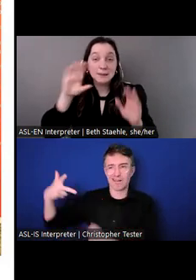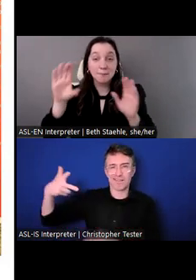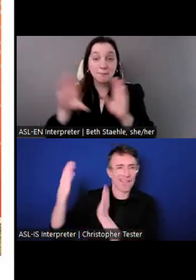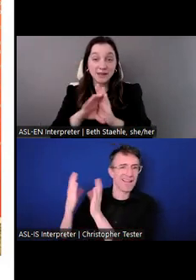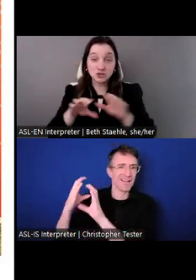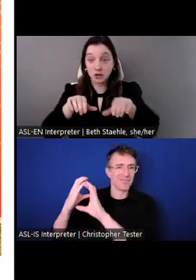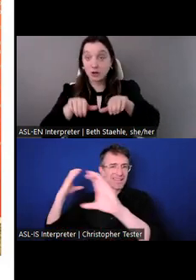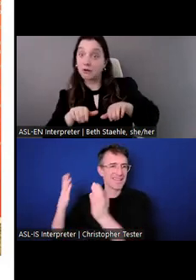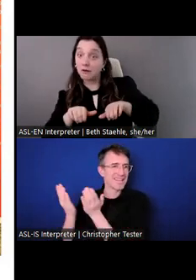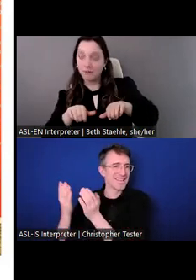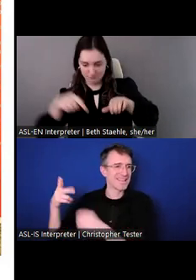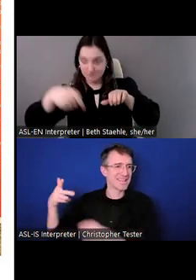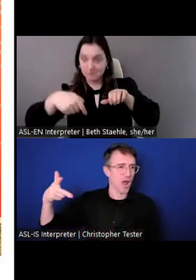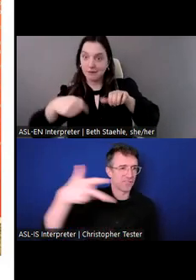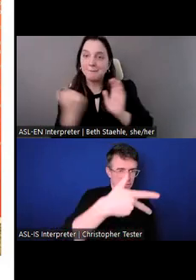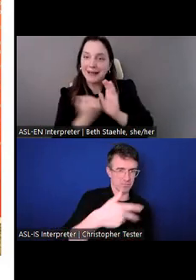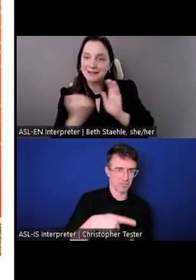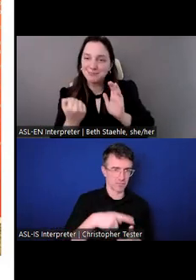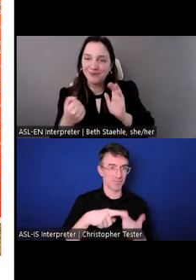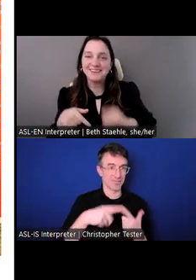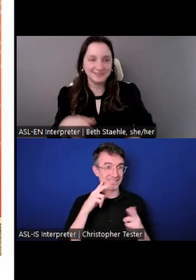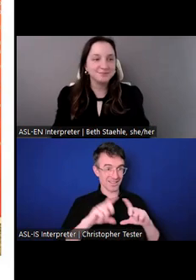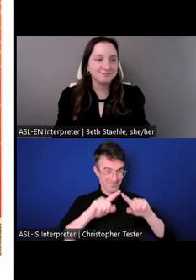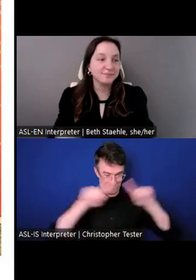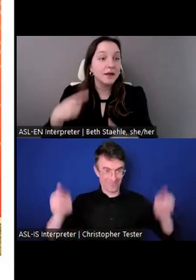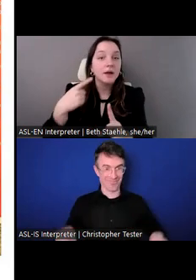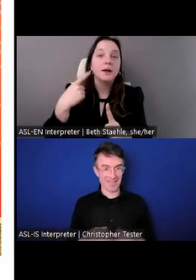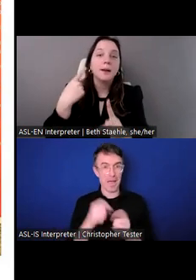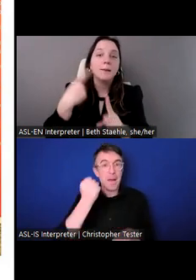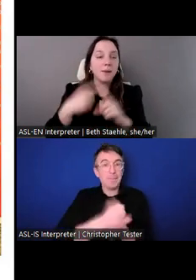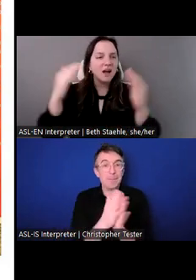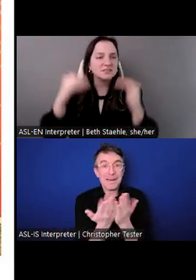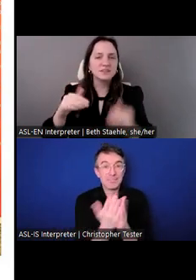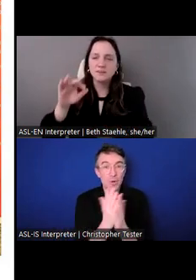It's a fellowship for student leaders. As far as for support with students with disabilities.